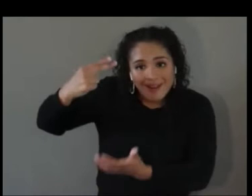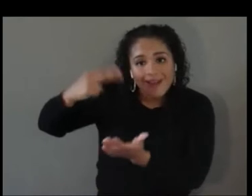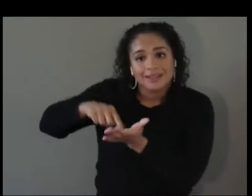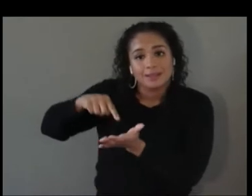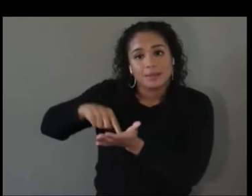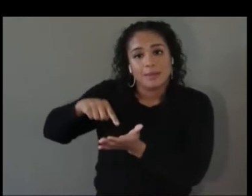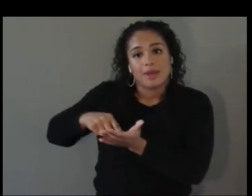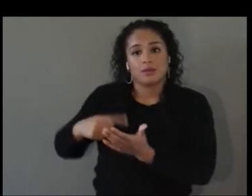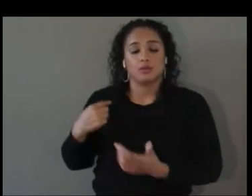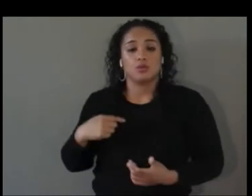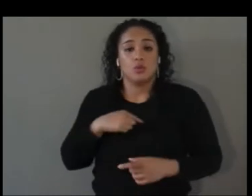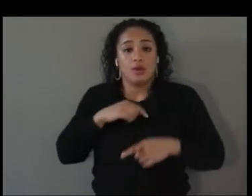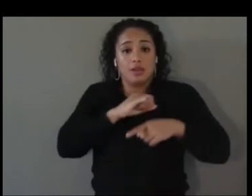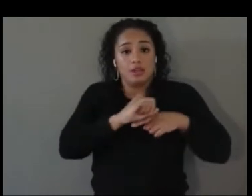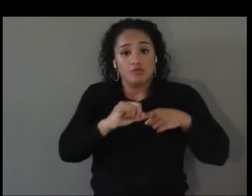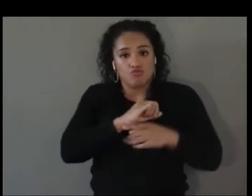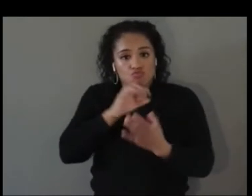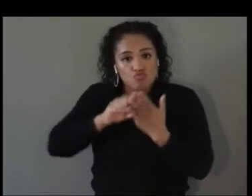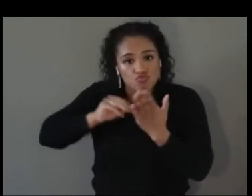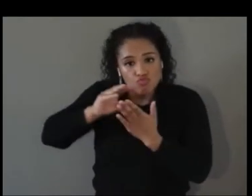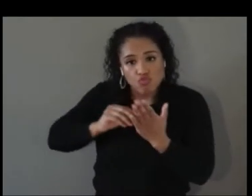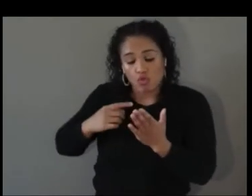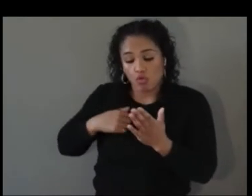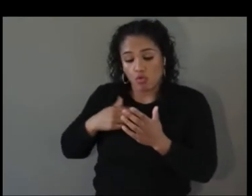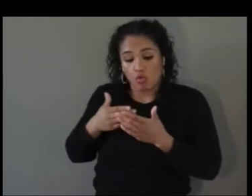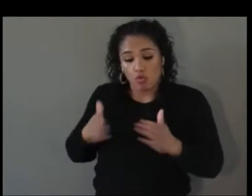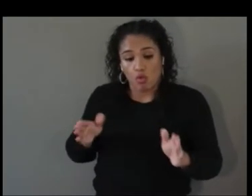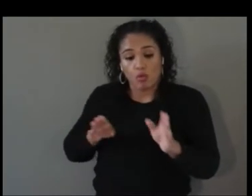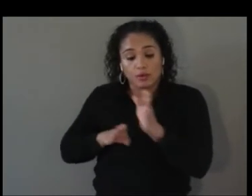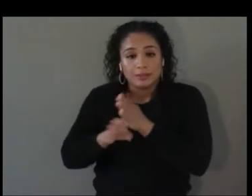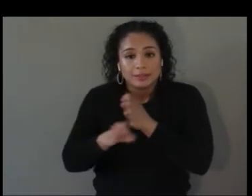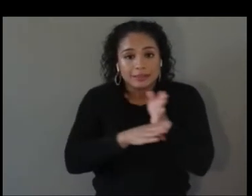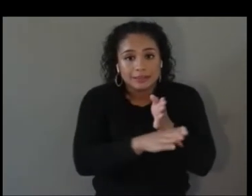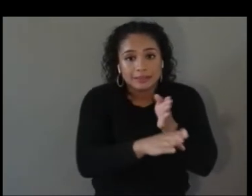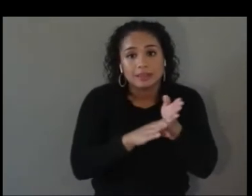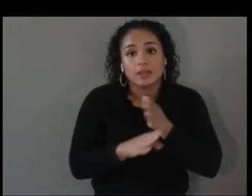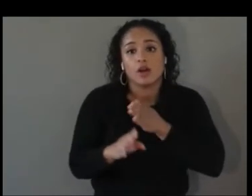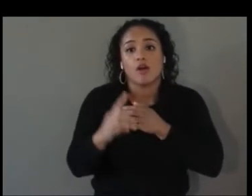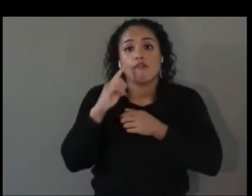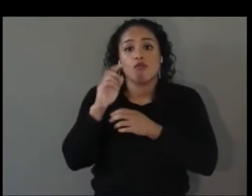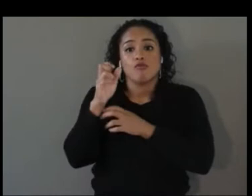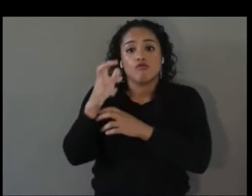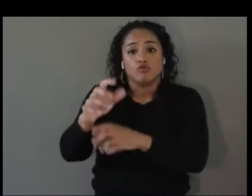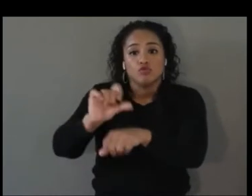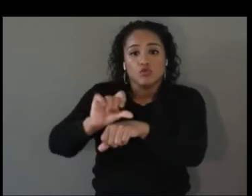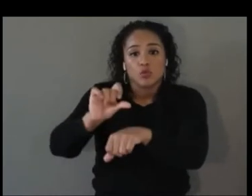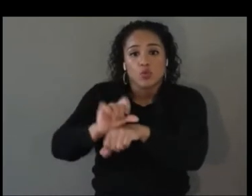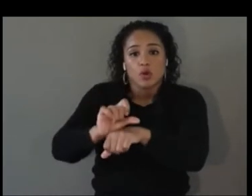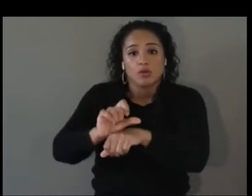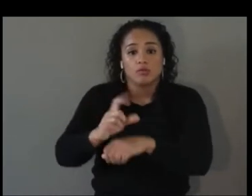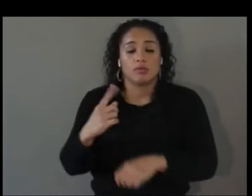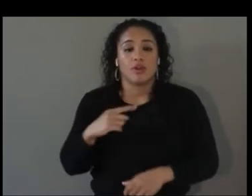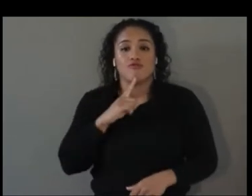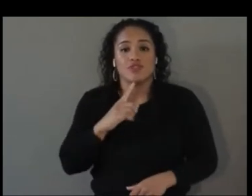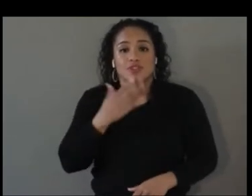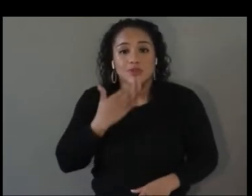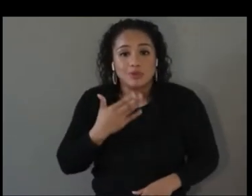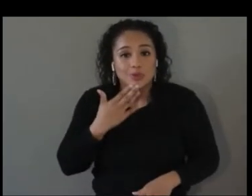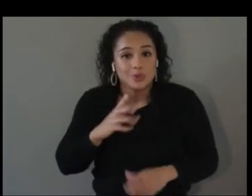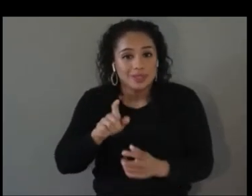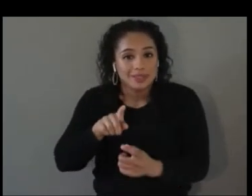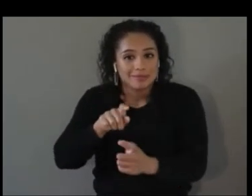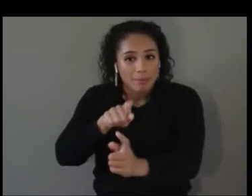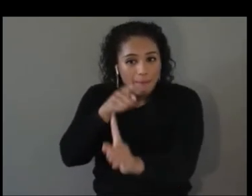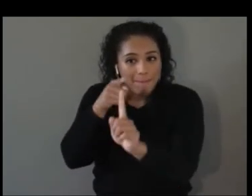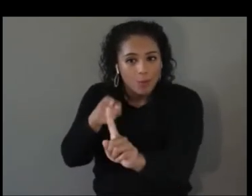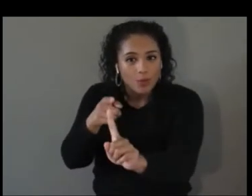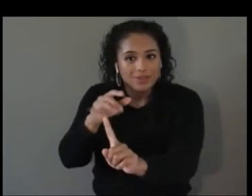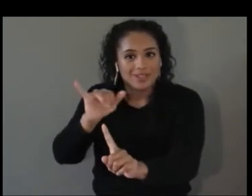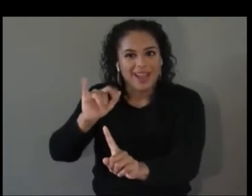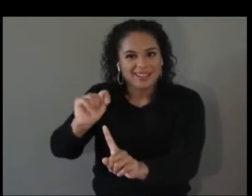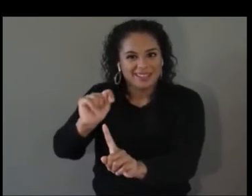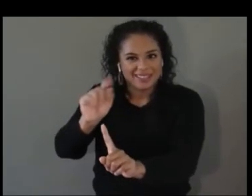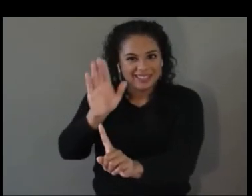future of work. Our sweet spot is the IT sector and we do work and have a focus on clean energy,